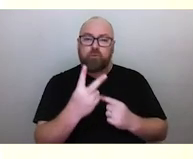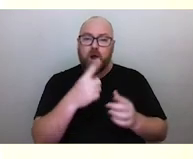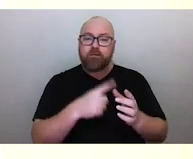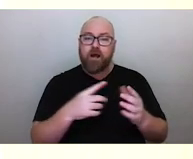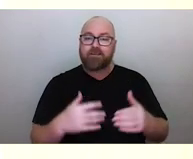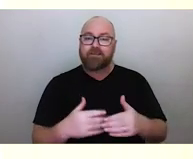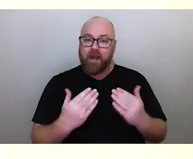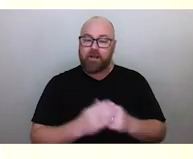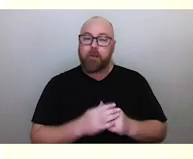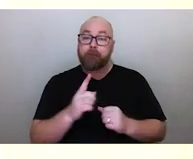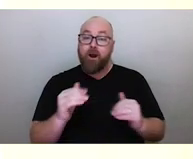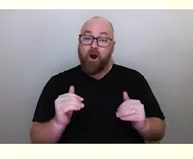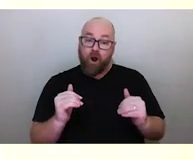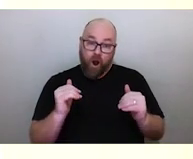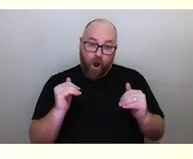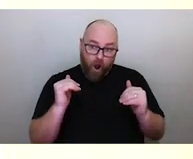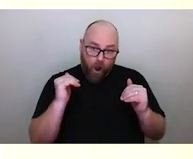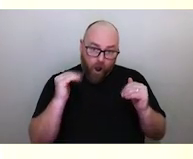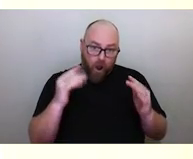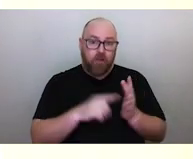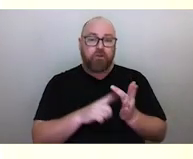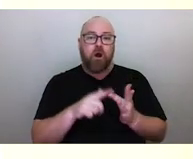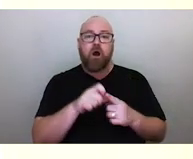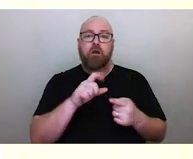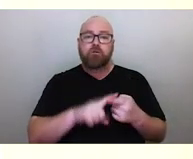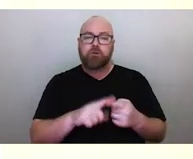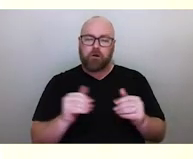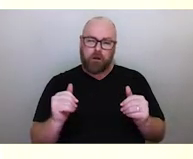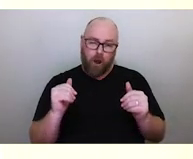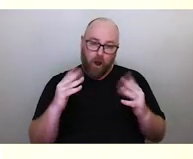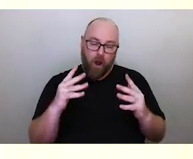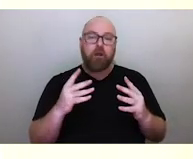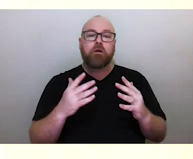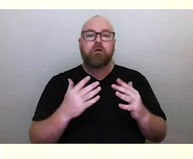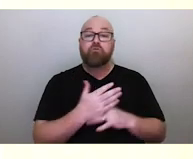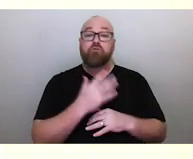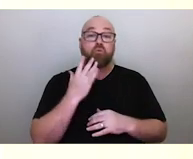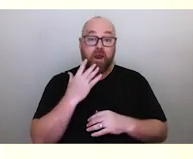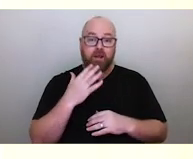but the higher the normal tide and lower than normal tide occurs during a full moon and a new moon.